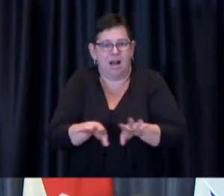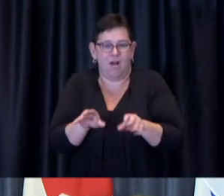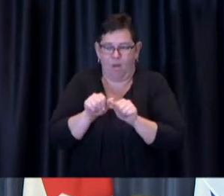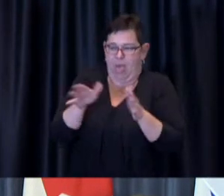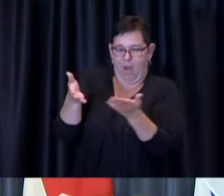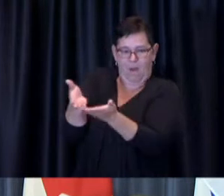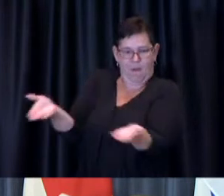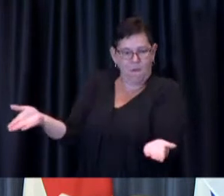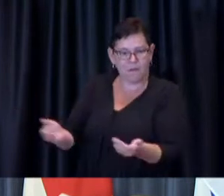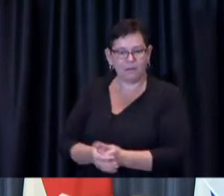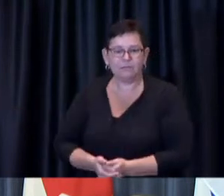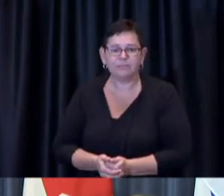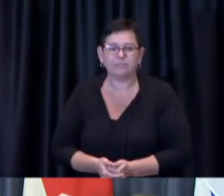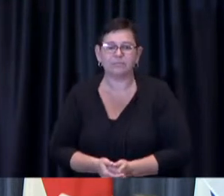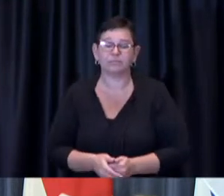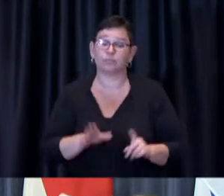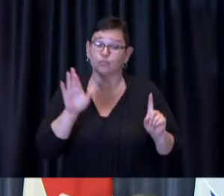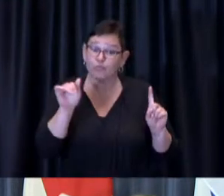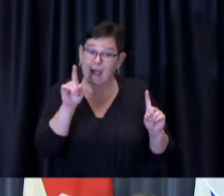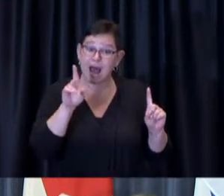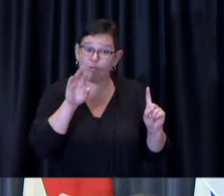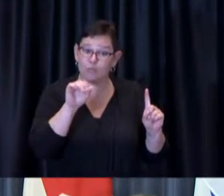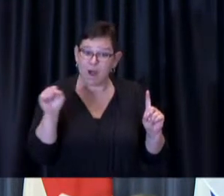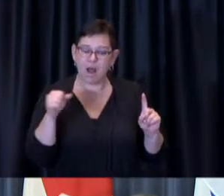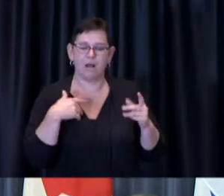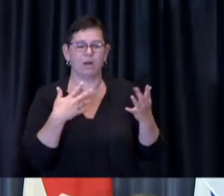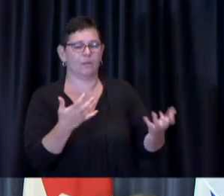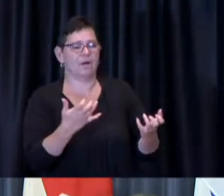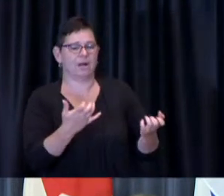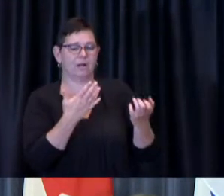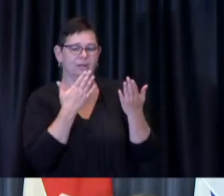moderating these discussions I want to express a very heartfelt thanks to him.